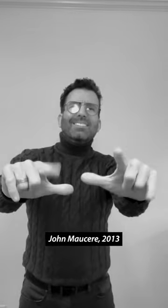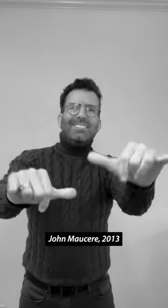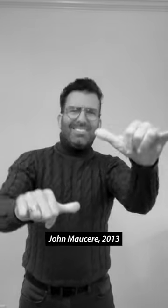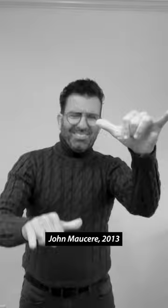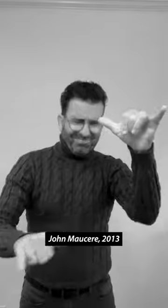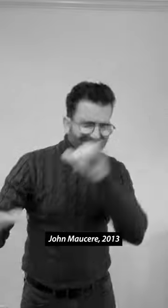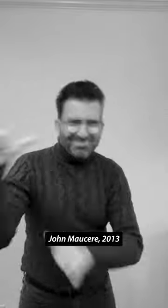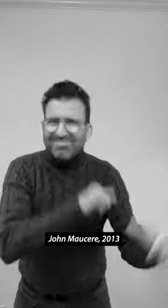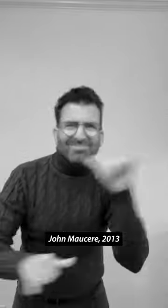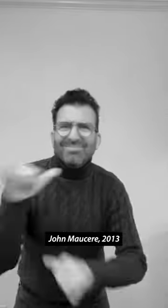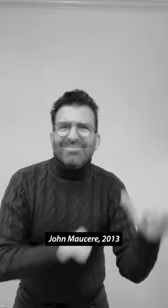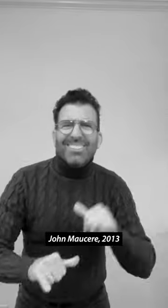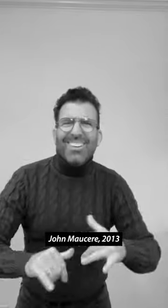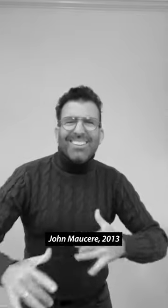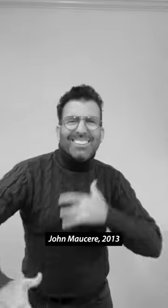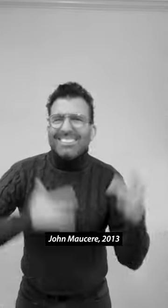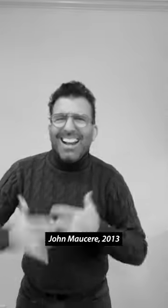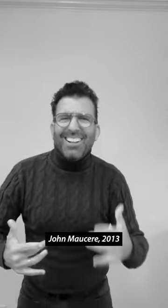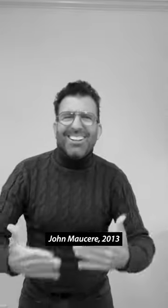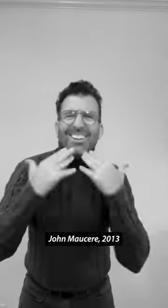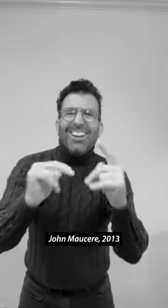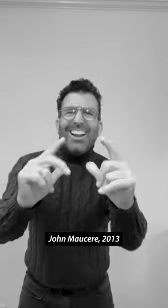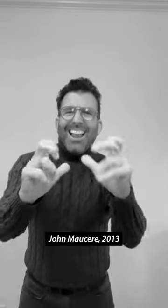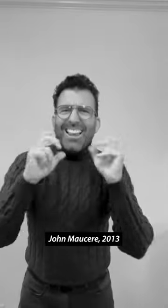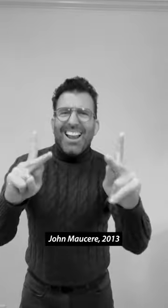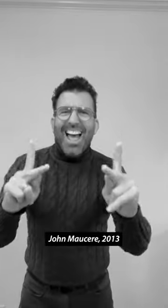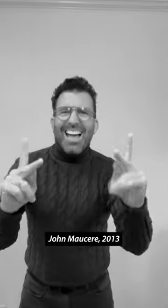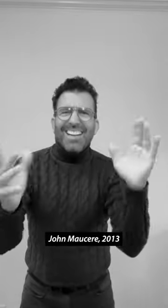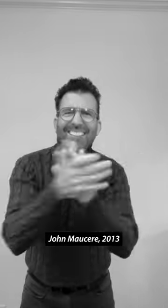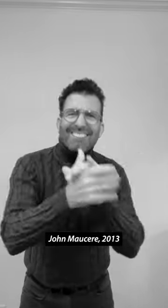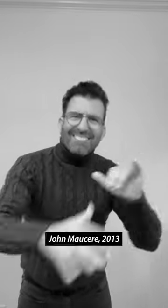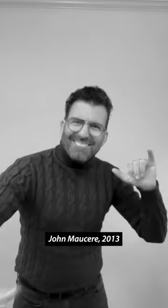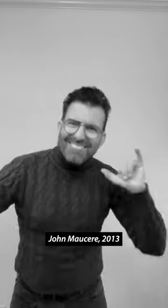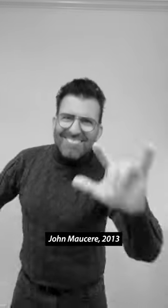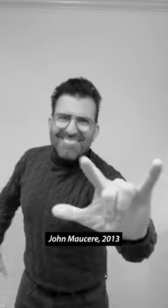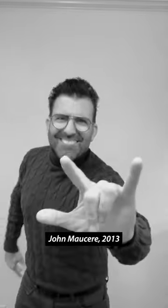We’re excited for you! Good luck! ILY!